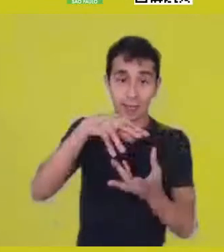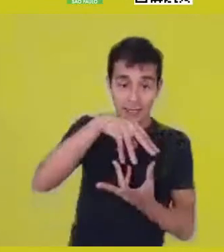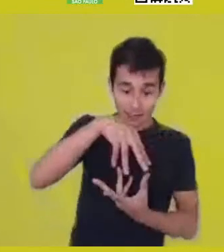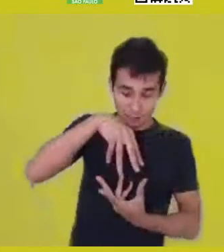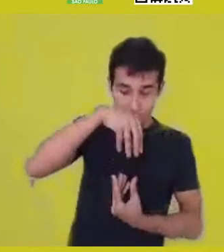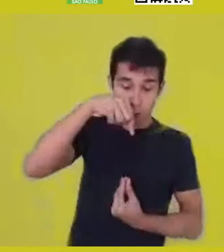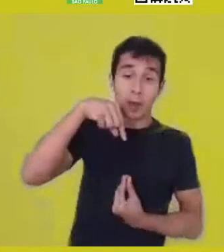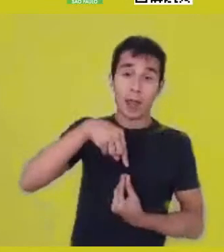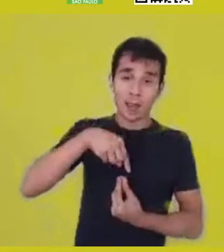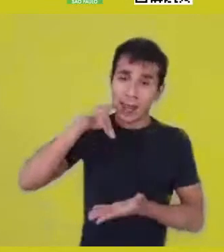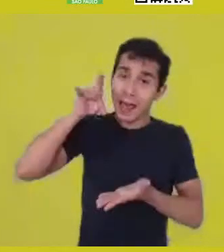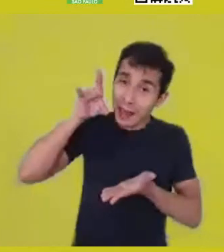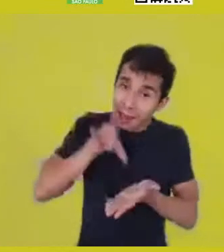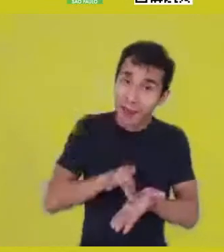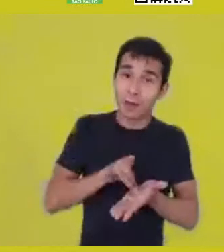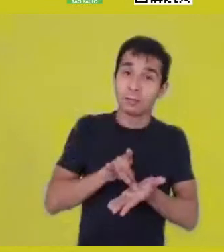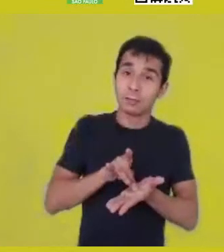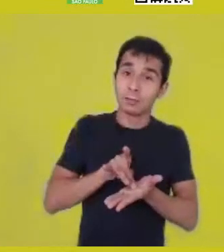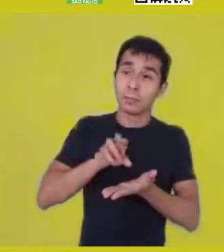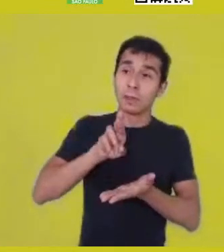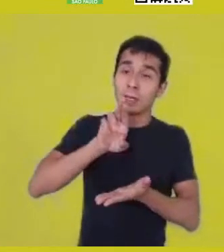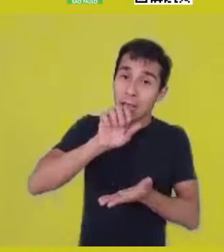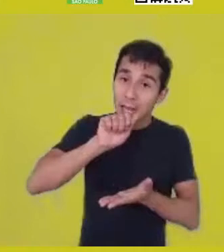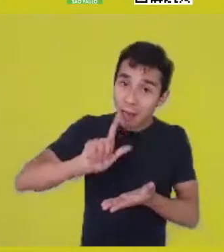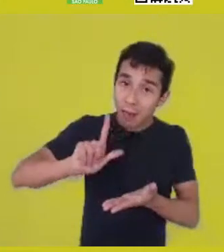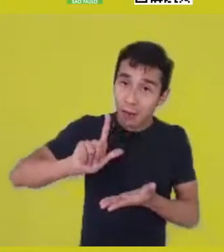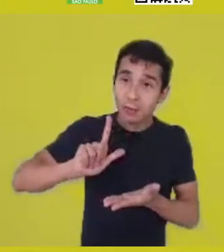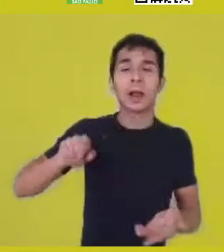so, we are looking at a world concept that,